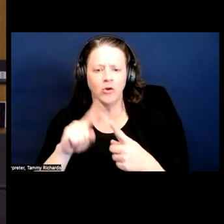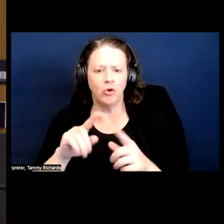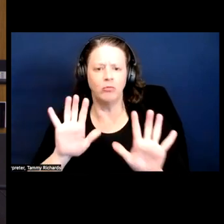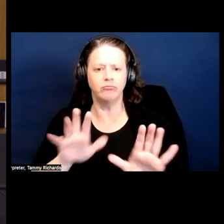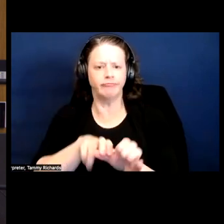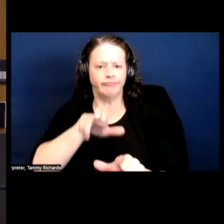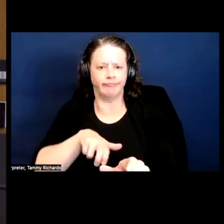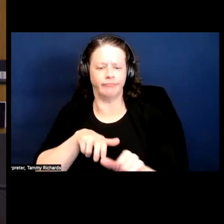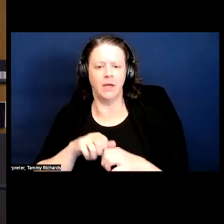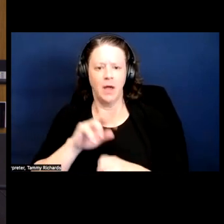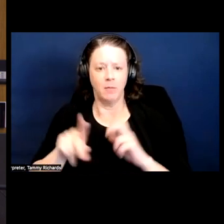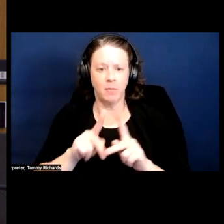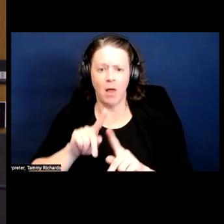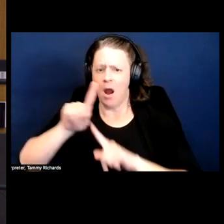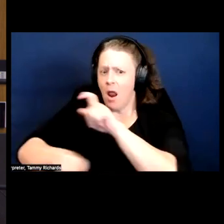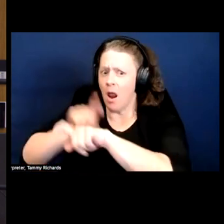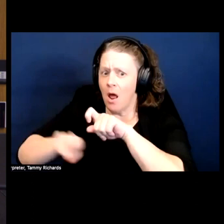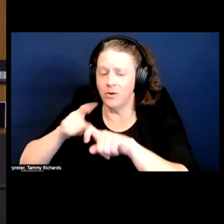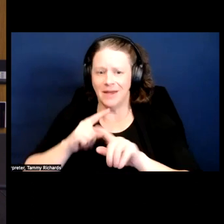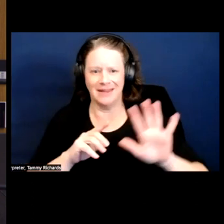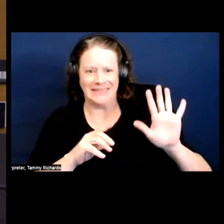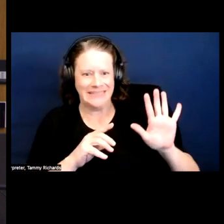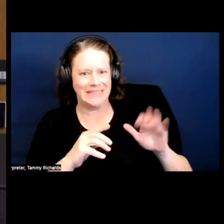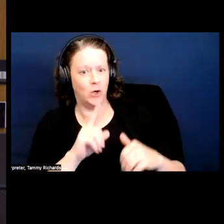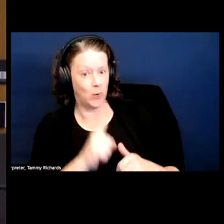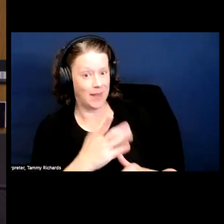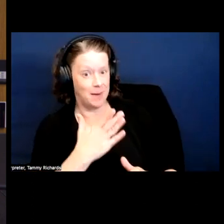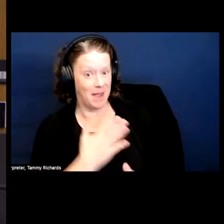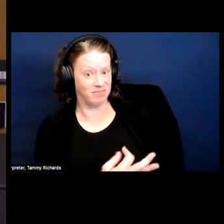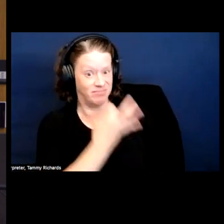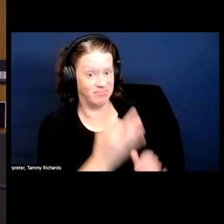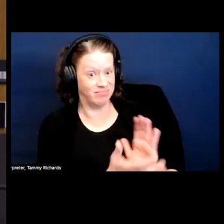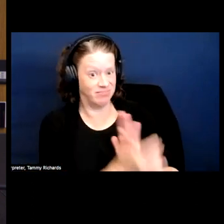When people ask you about things and you're, like, outside of my purview, and that's okay.